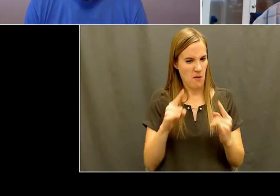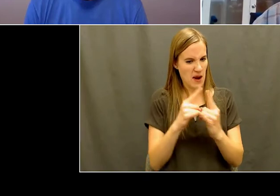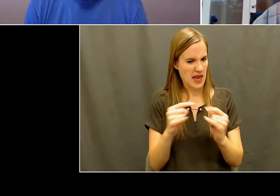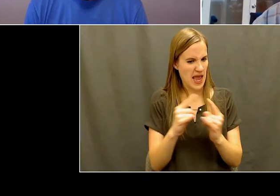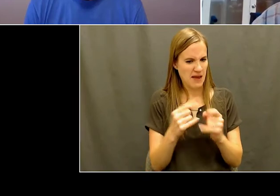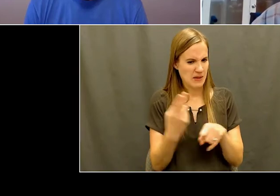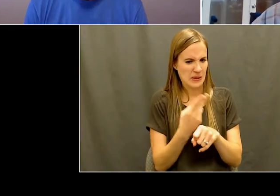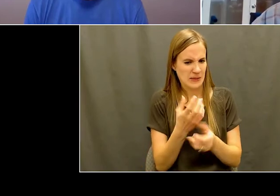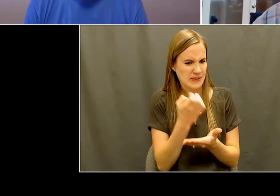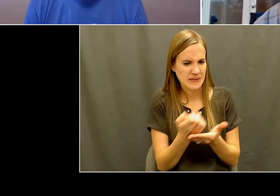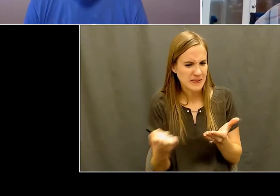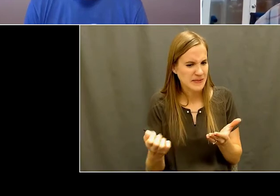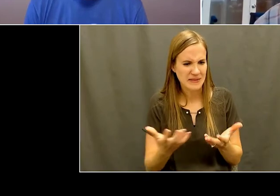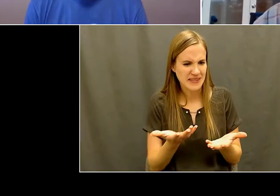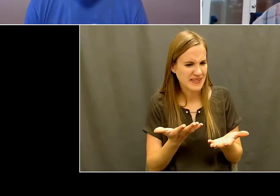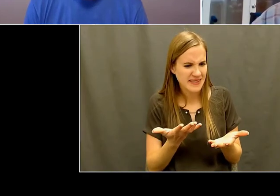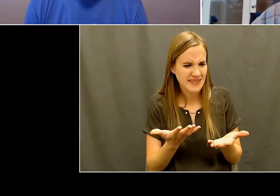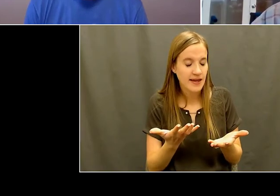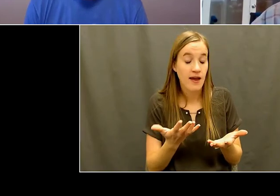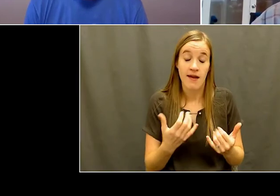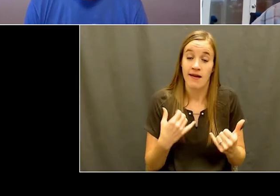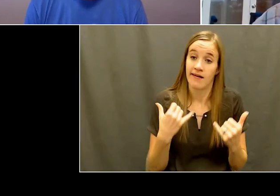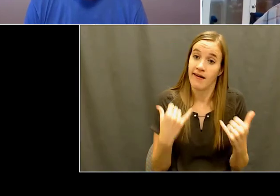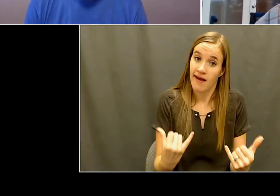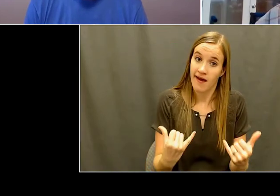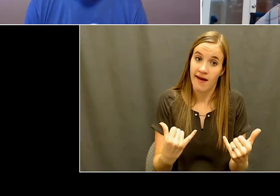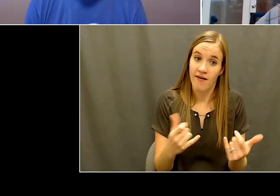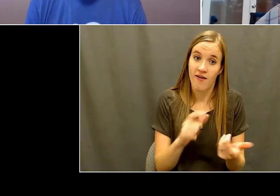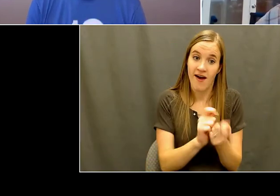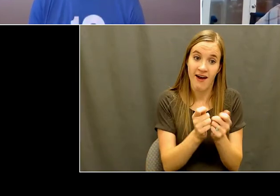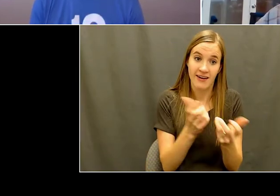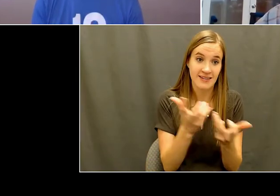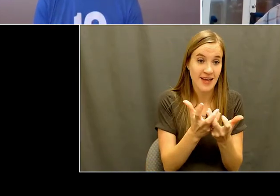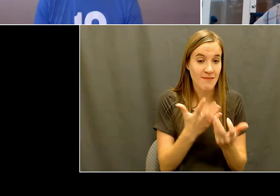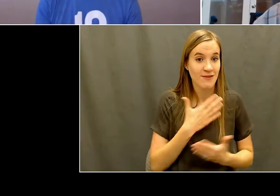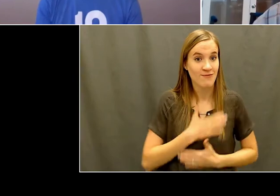recreation today, adaptive recreation today is so so much